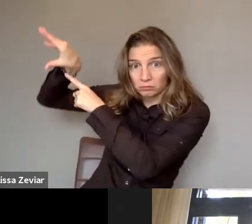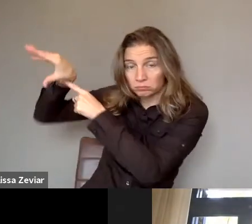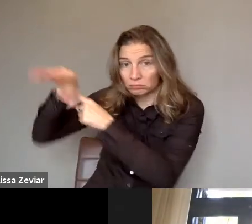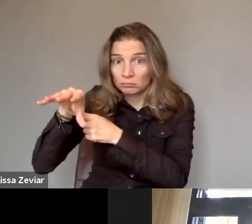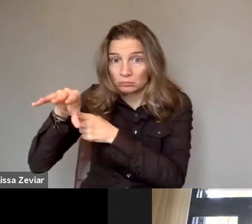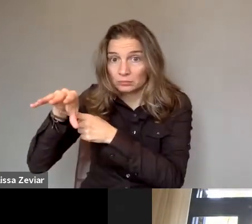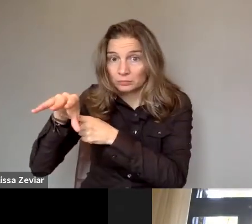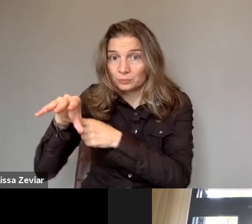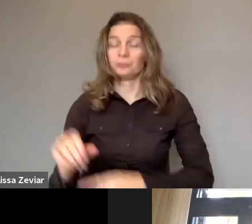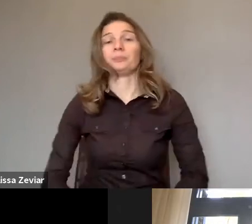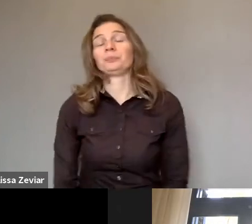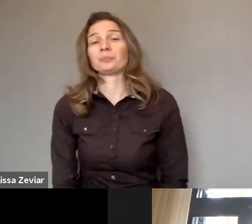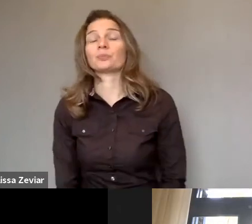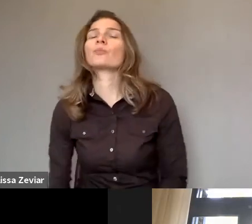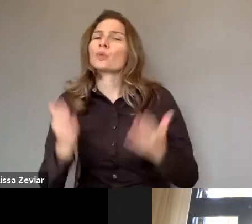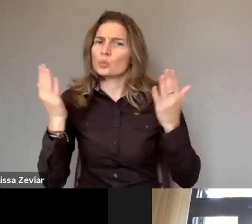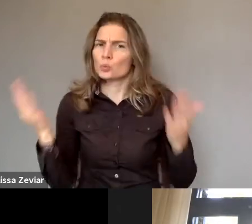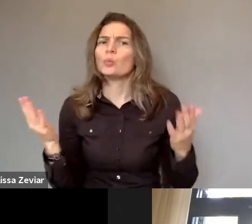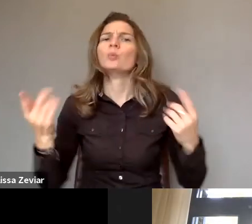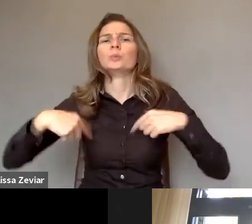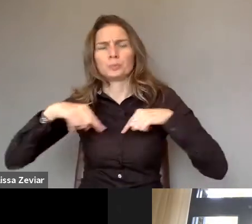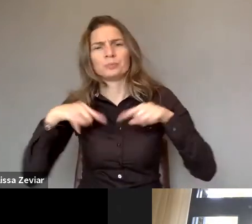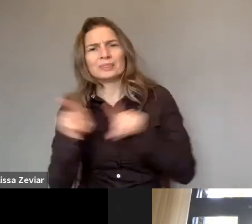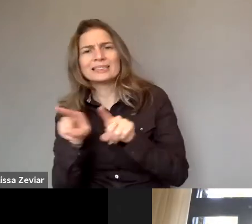So we also called Member States from taking that on board.